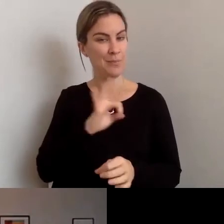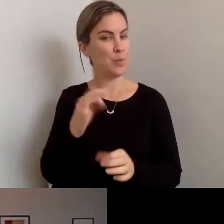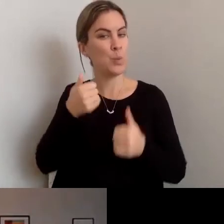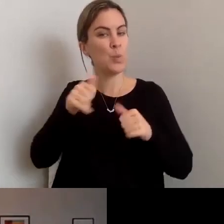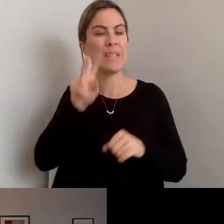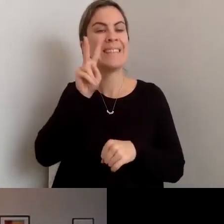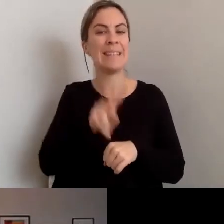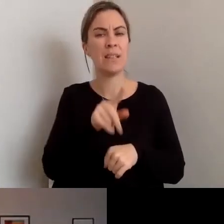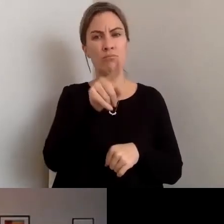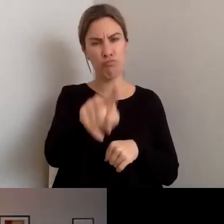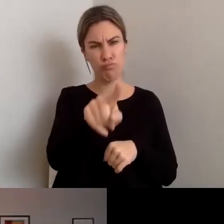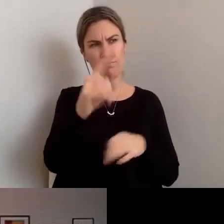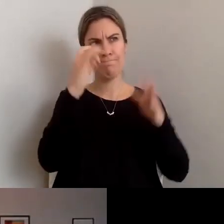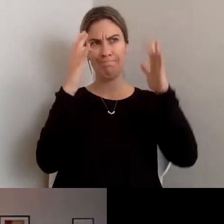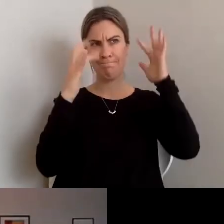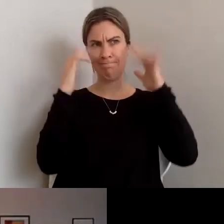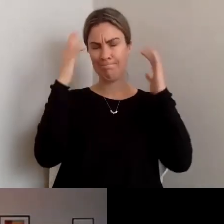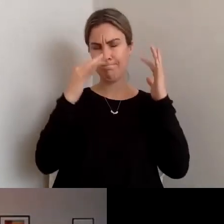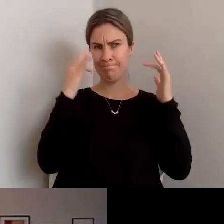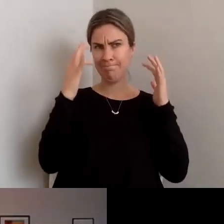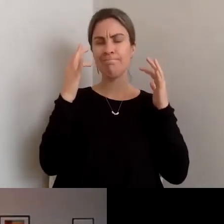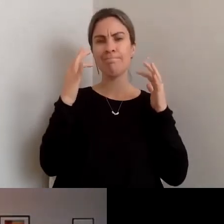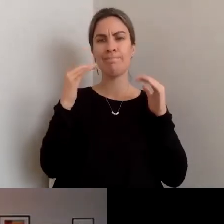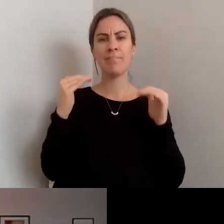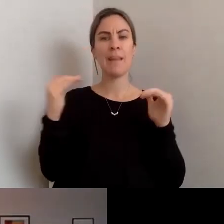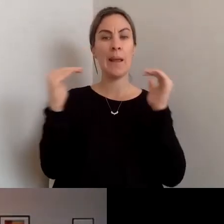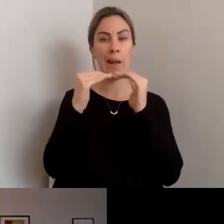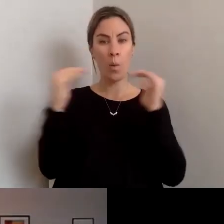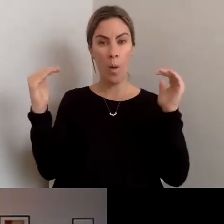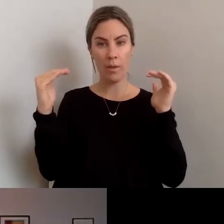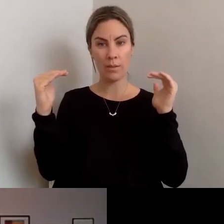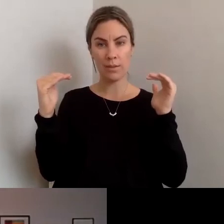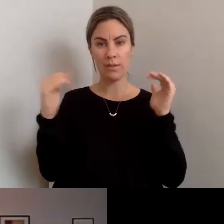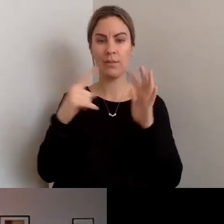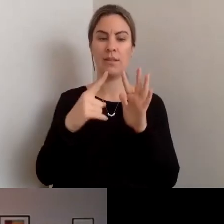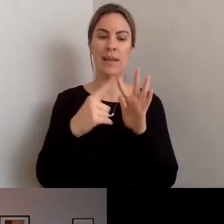"equality" and "equity" in terms of access in the digital space?